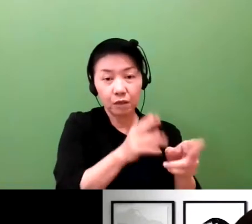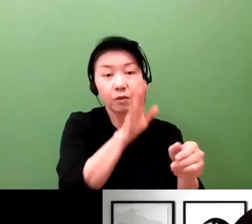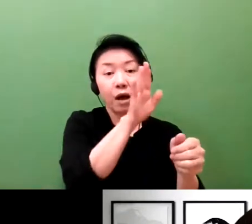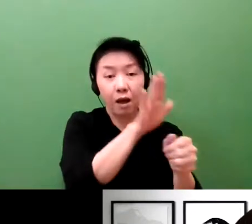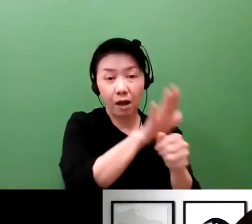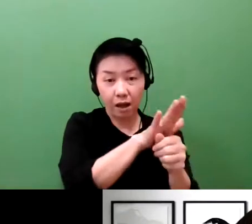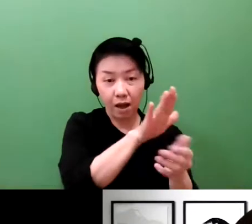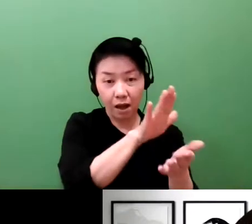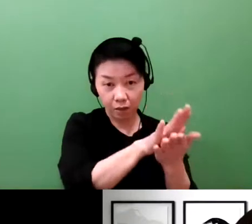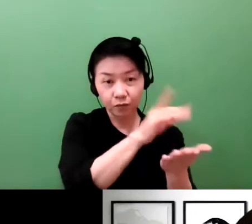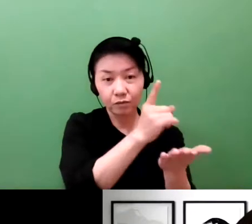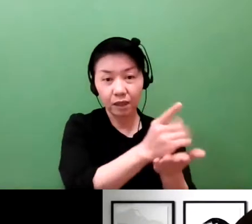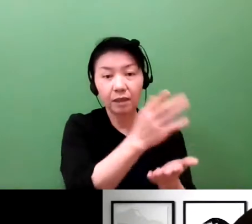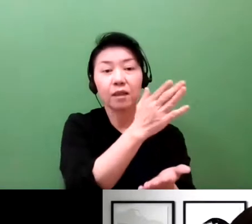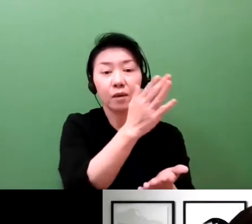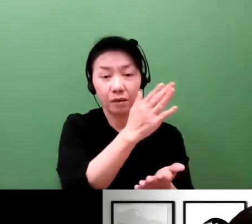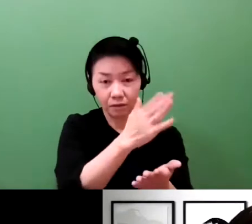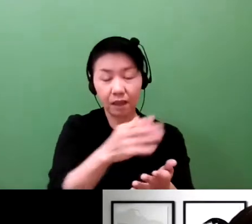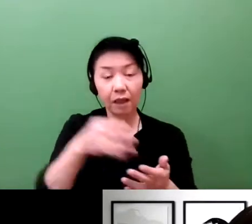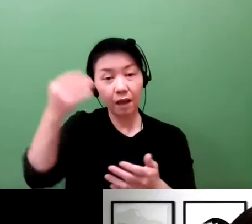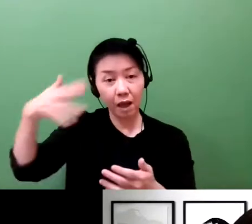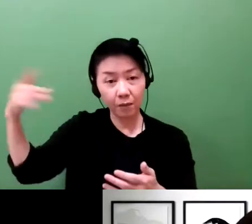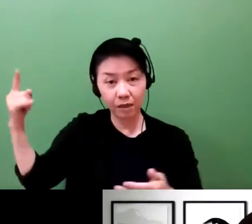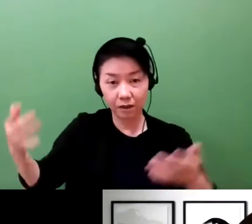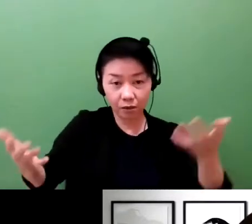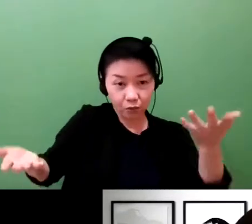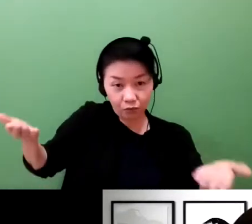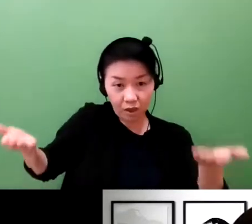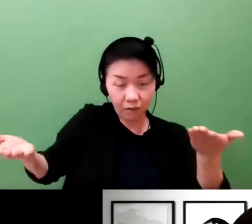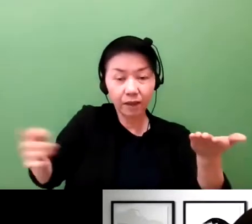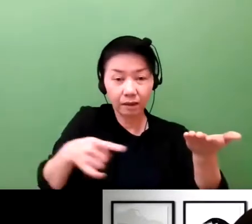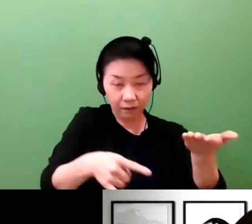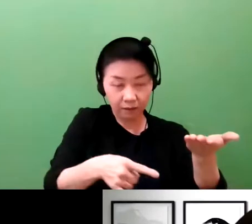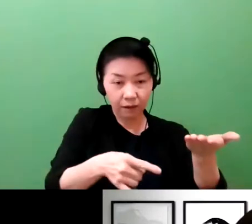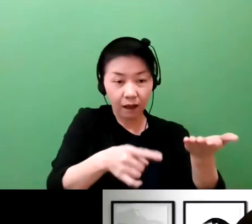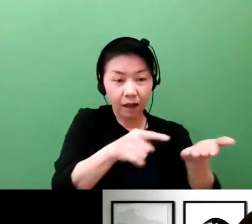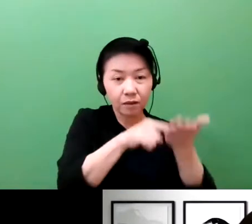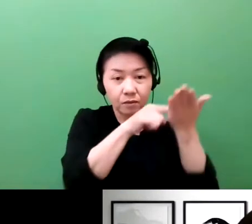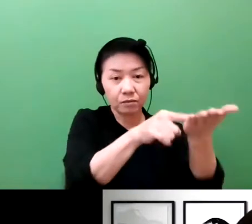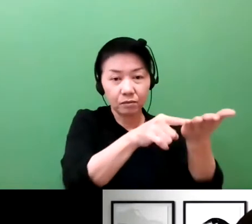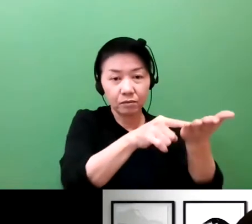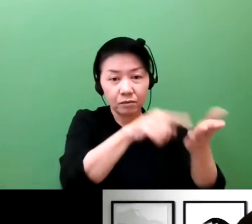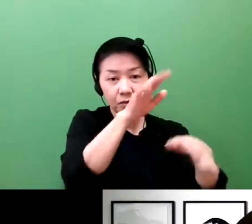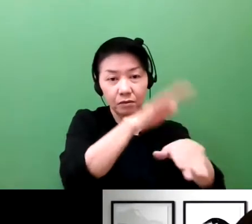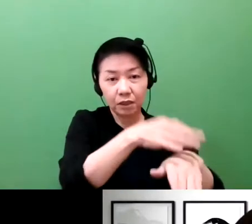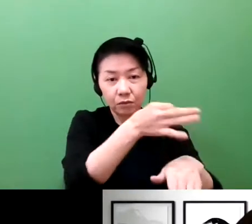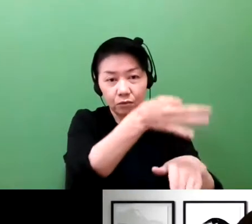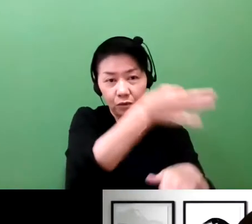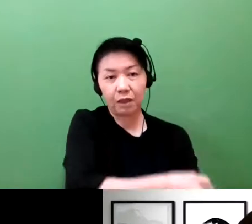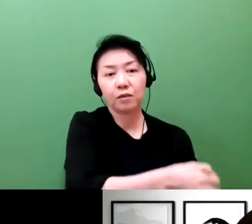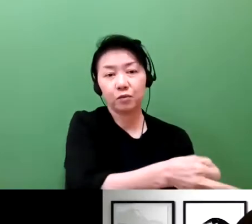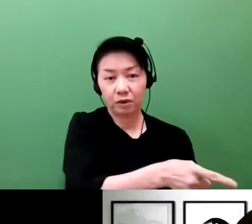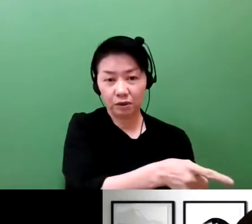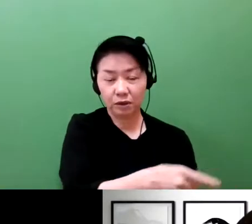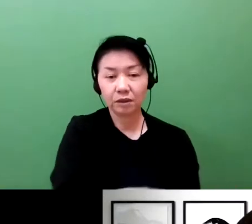But not only that, but compared to the United States, the application fees are much, much lower.